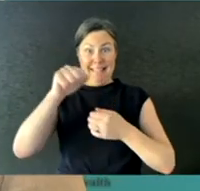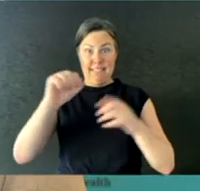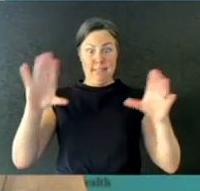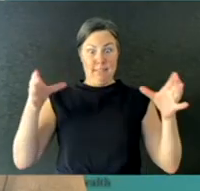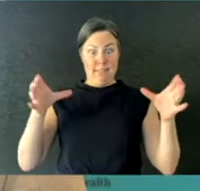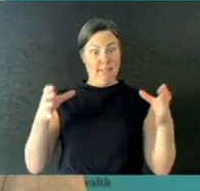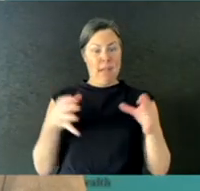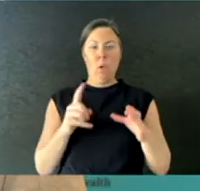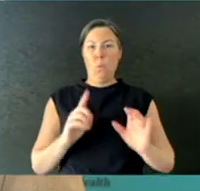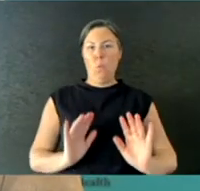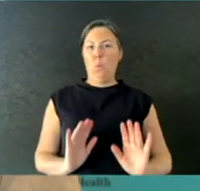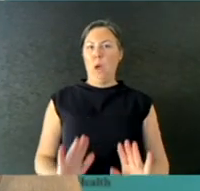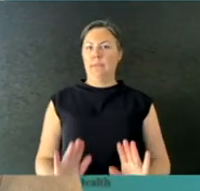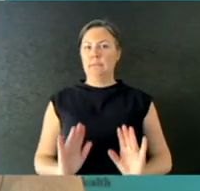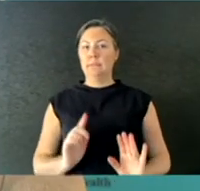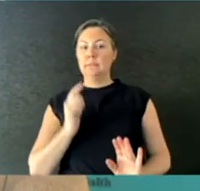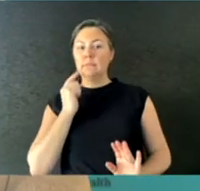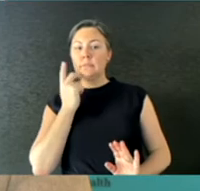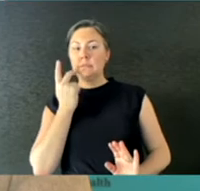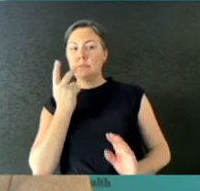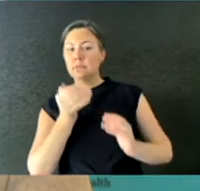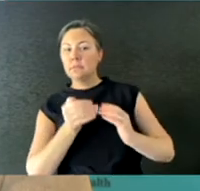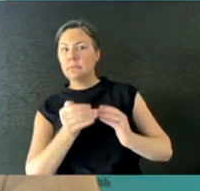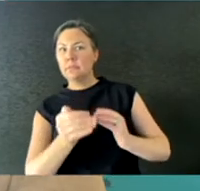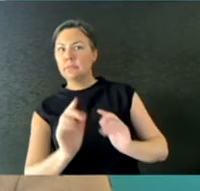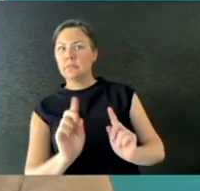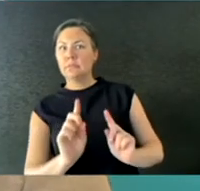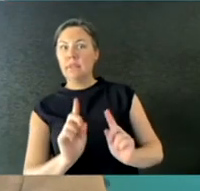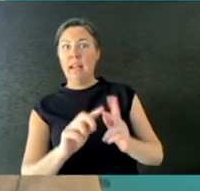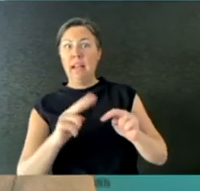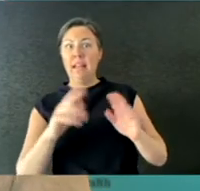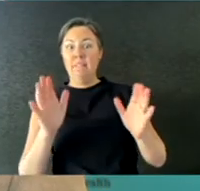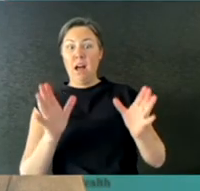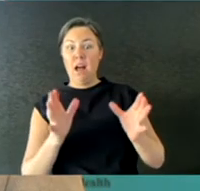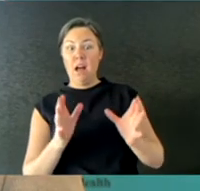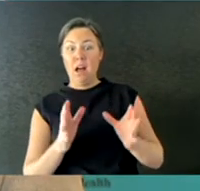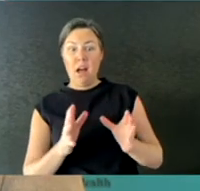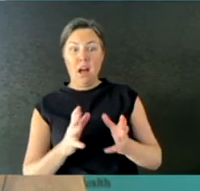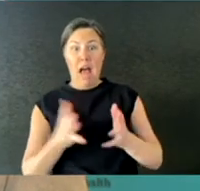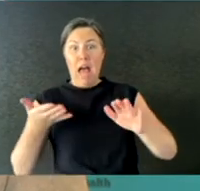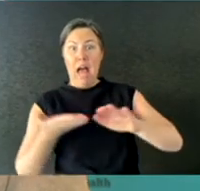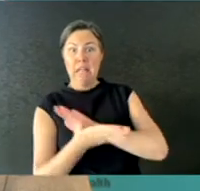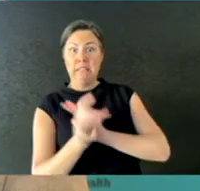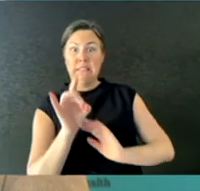Certainly, if they continue down into single digit territory, there is no doubt that they